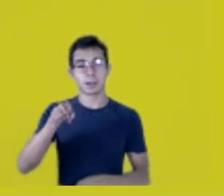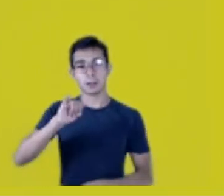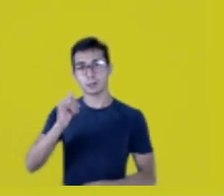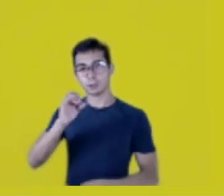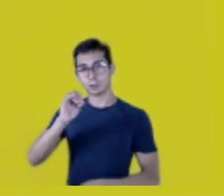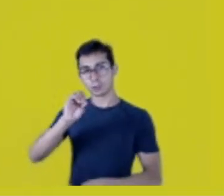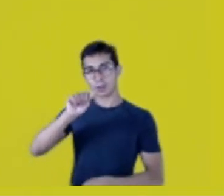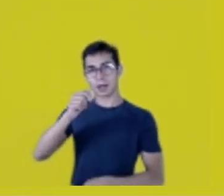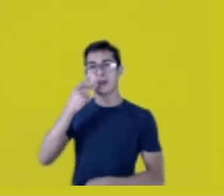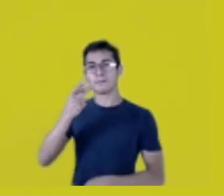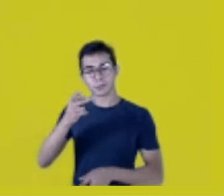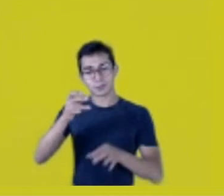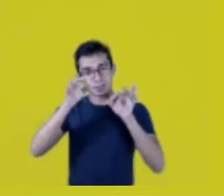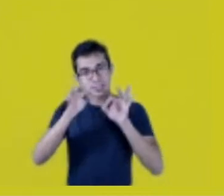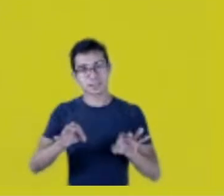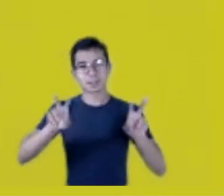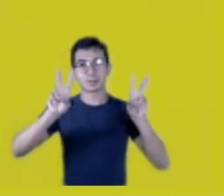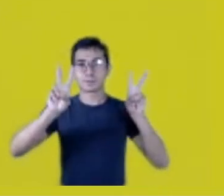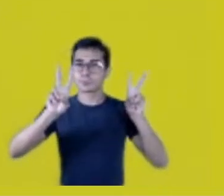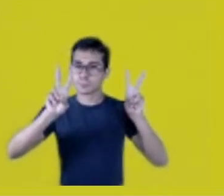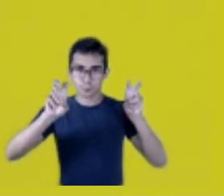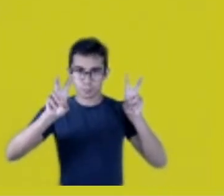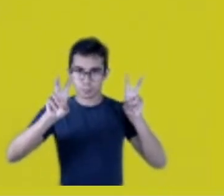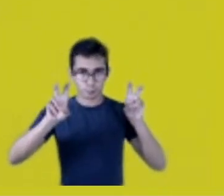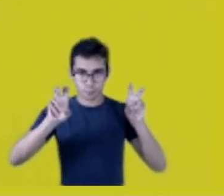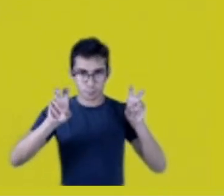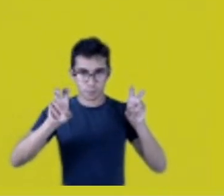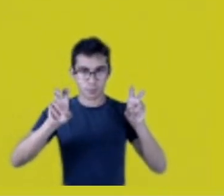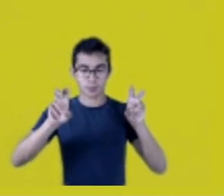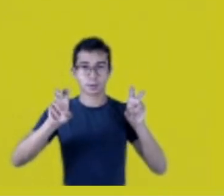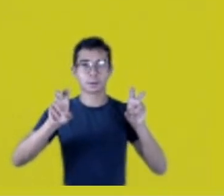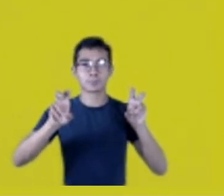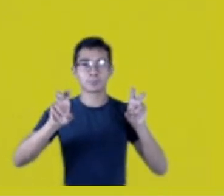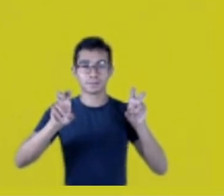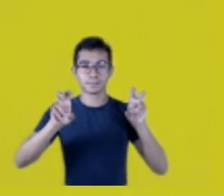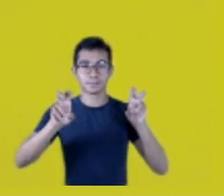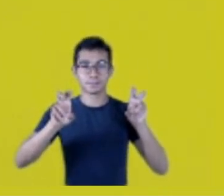which has to do with the issue of territory